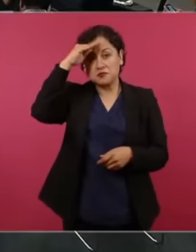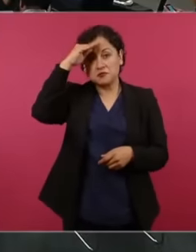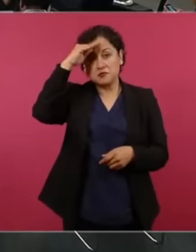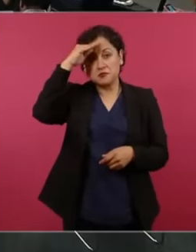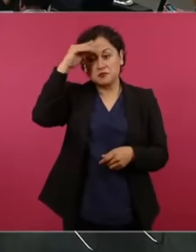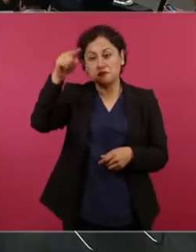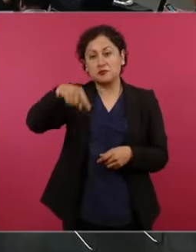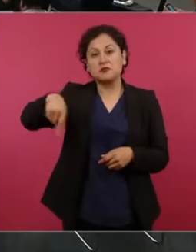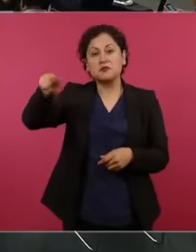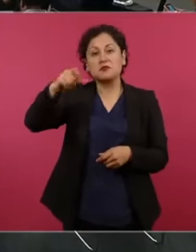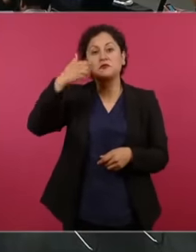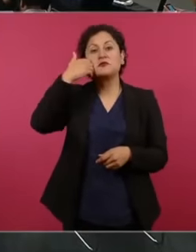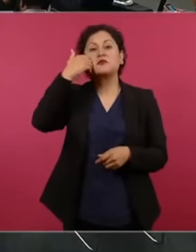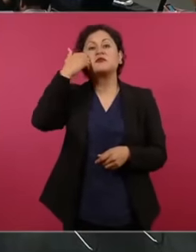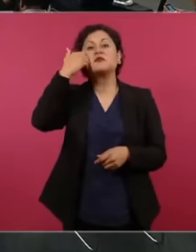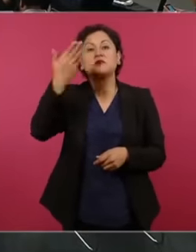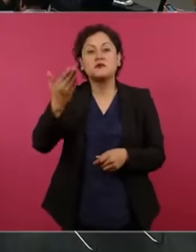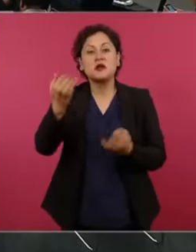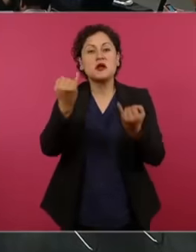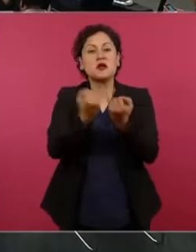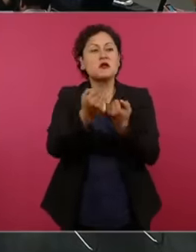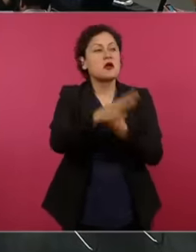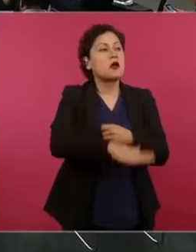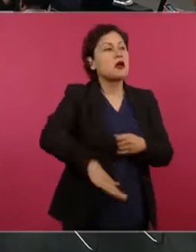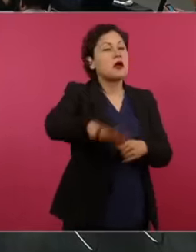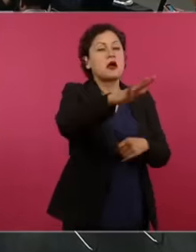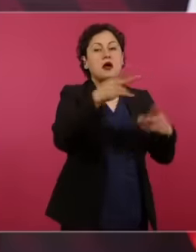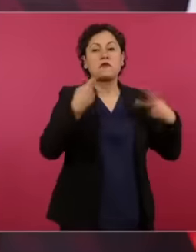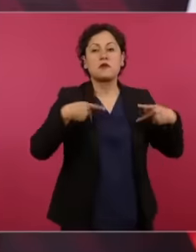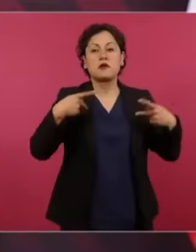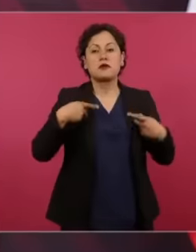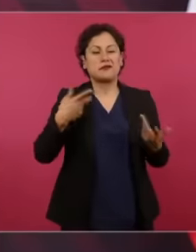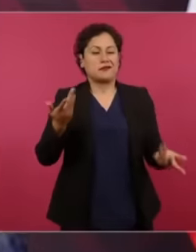as something